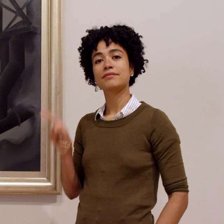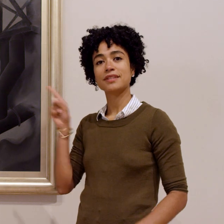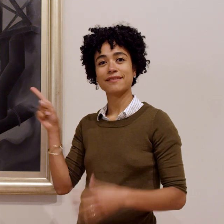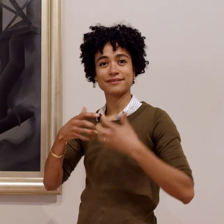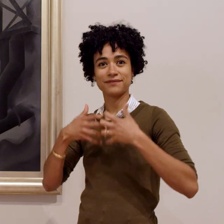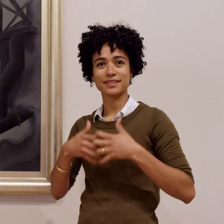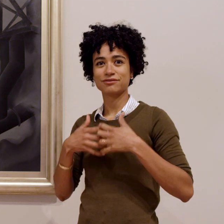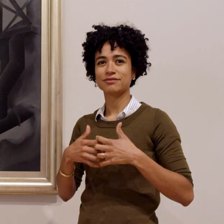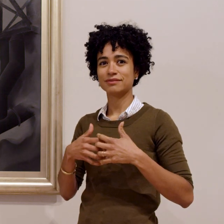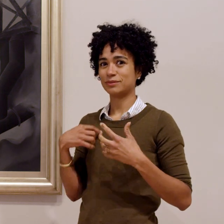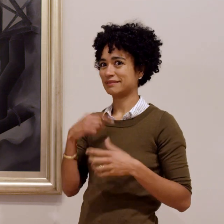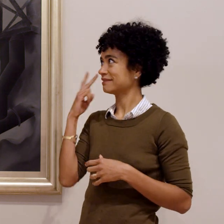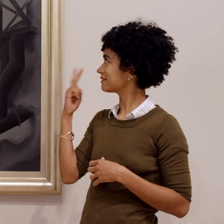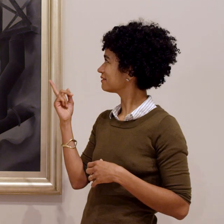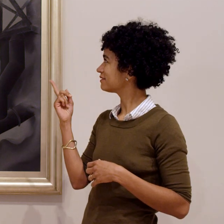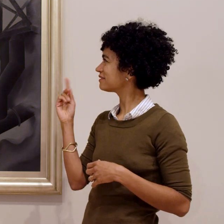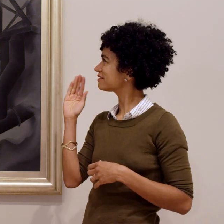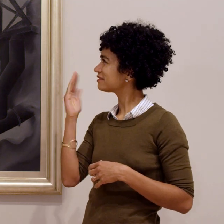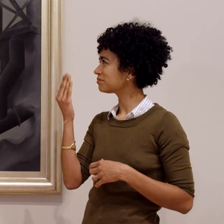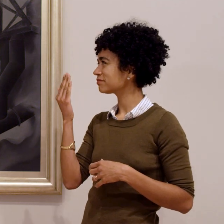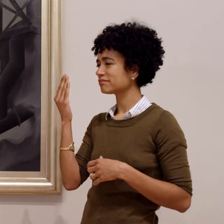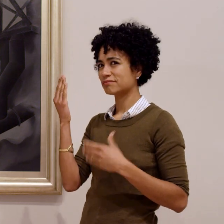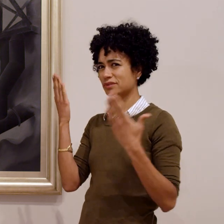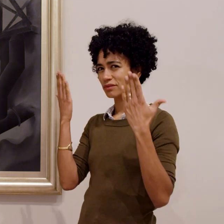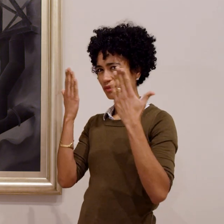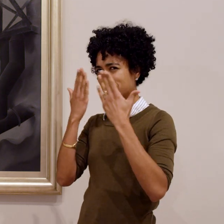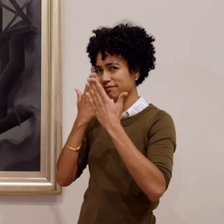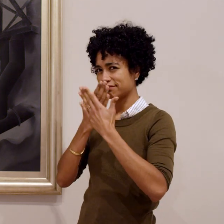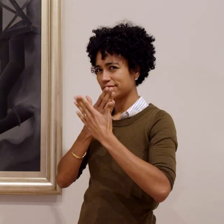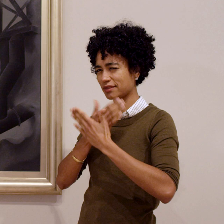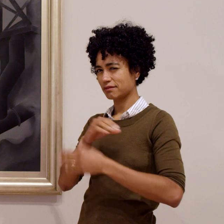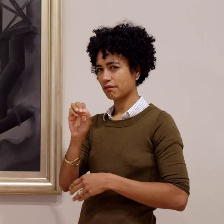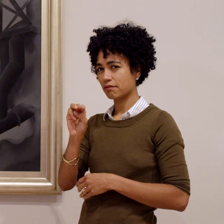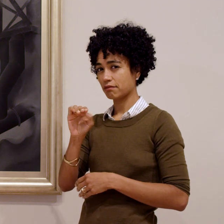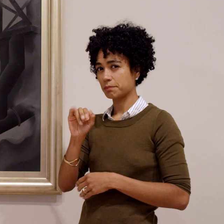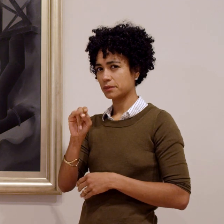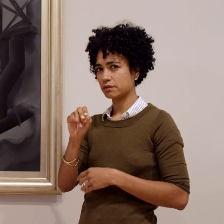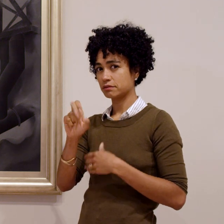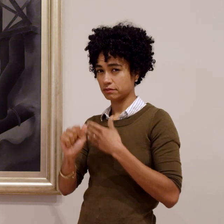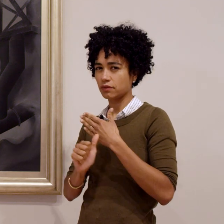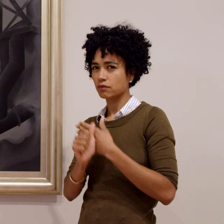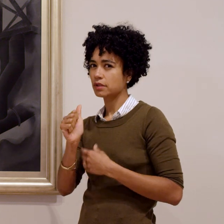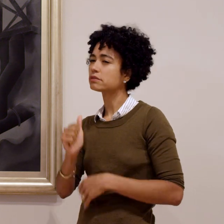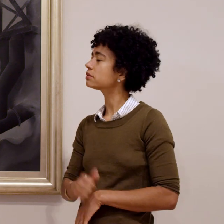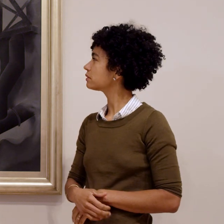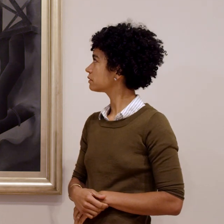The factory we see here seems dark, ominous, and threatening.